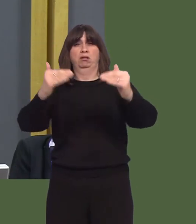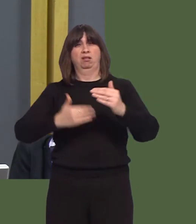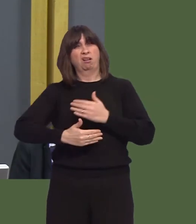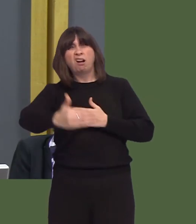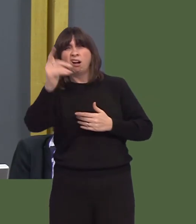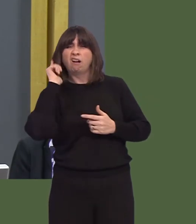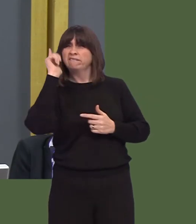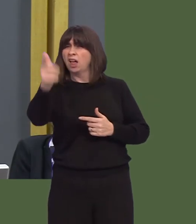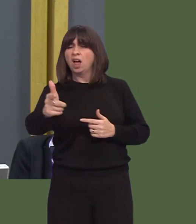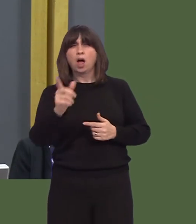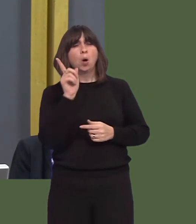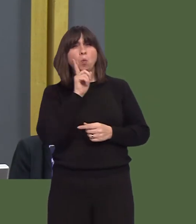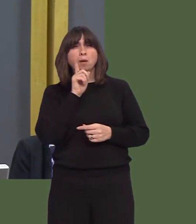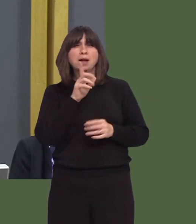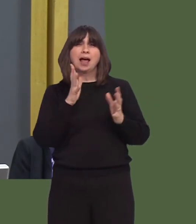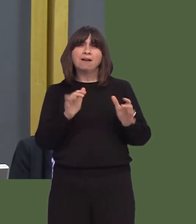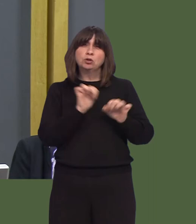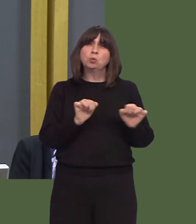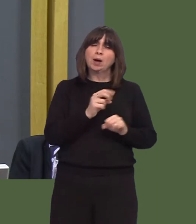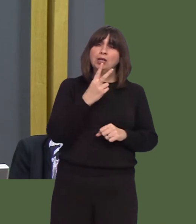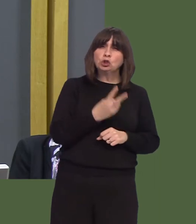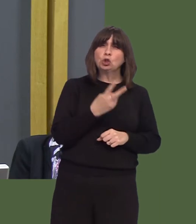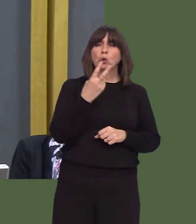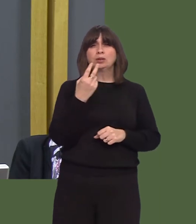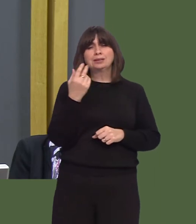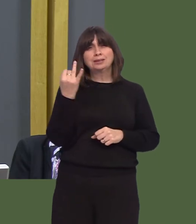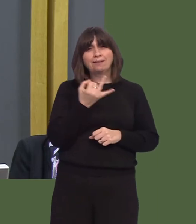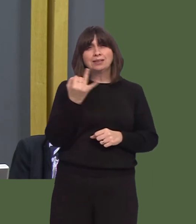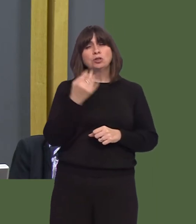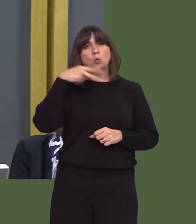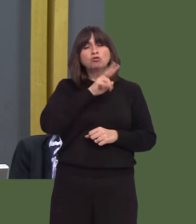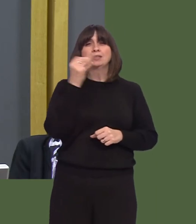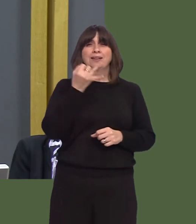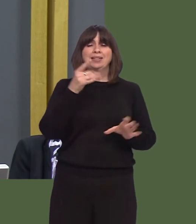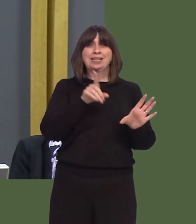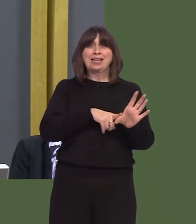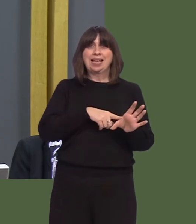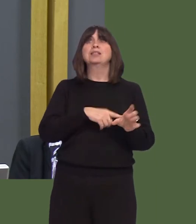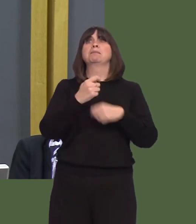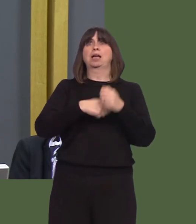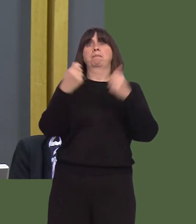They predict that women will have to wait 217 years before they earn as much as men